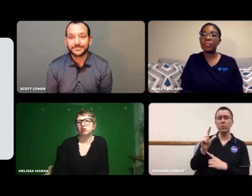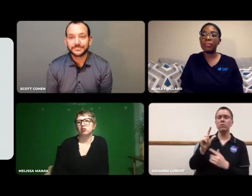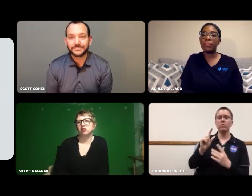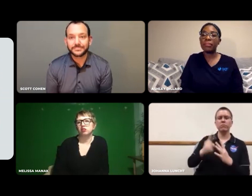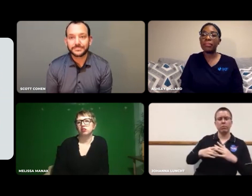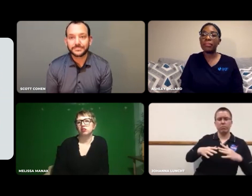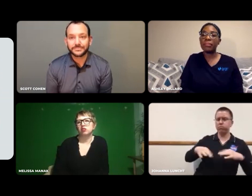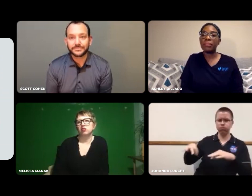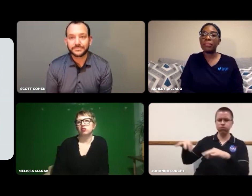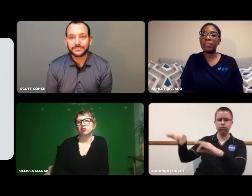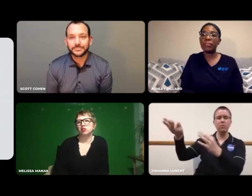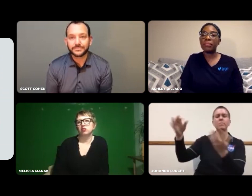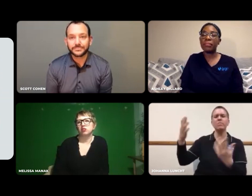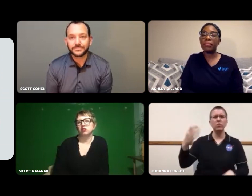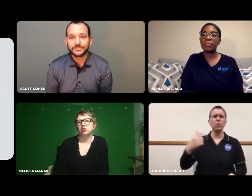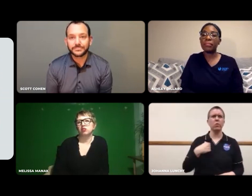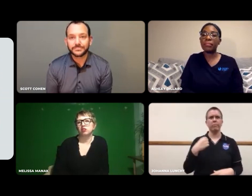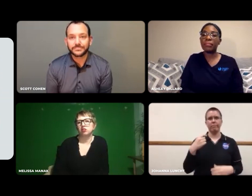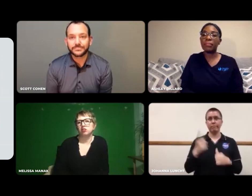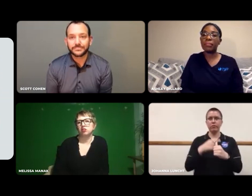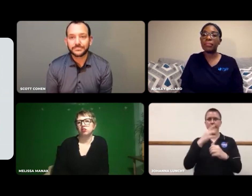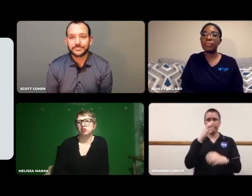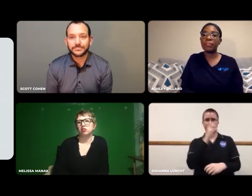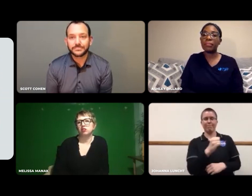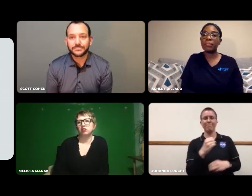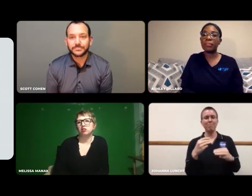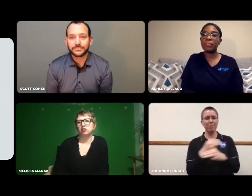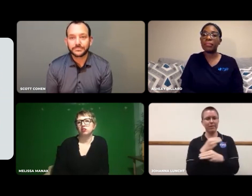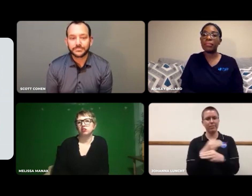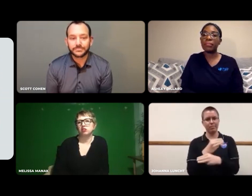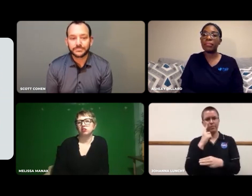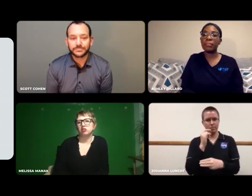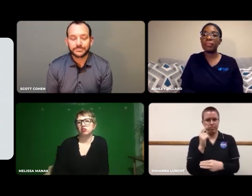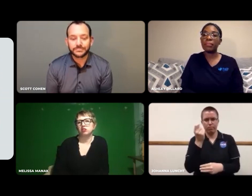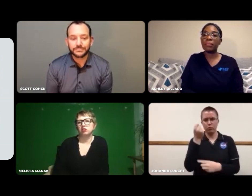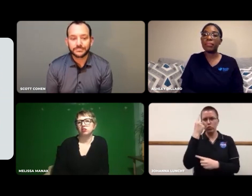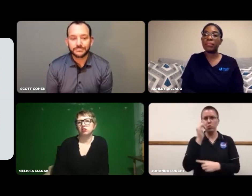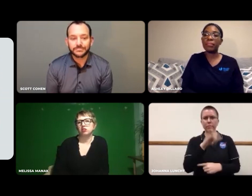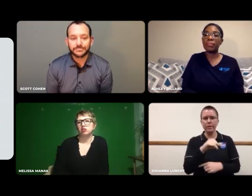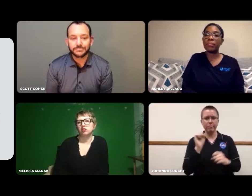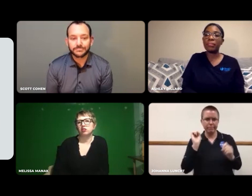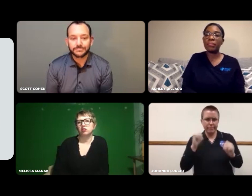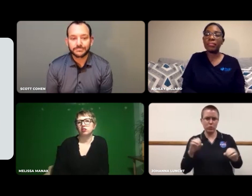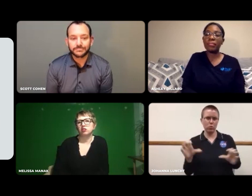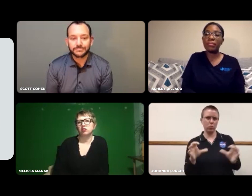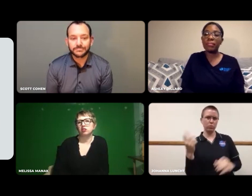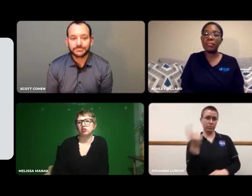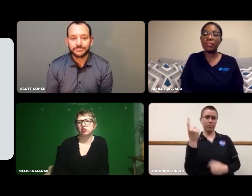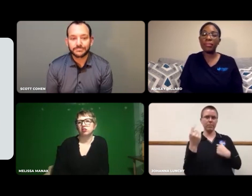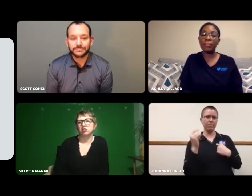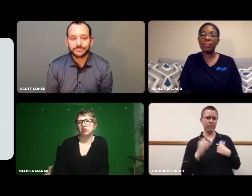I picked up ASL quickly. I've had a strong fascination with math.